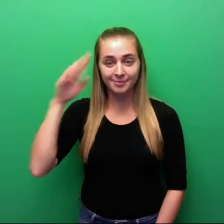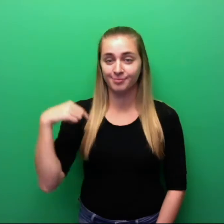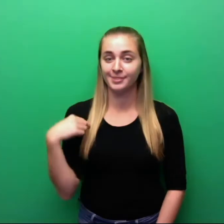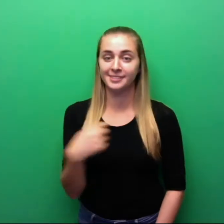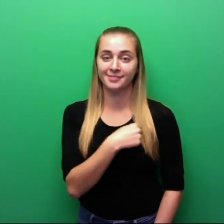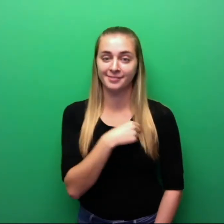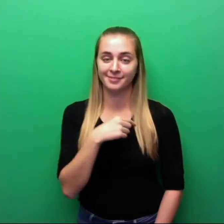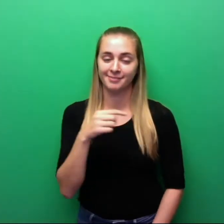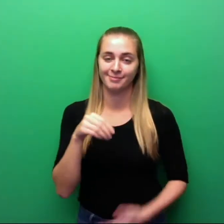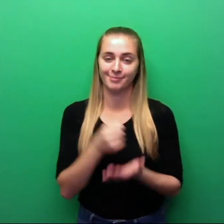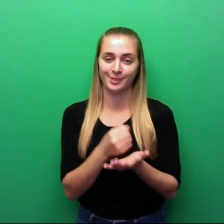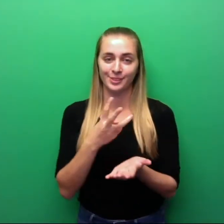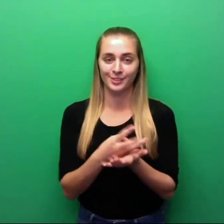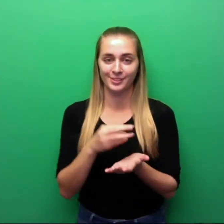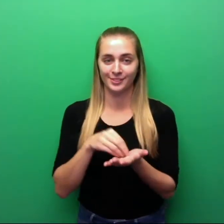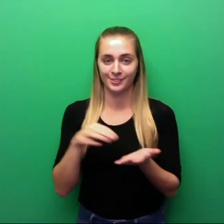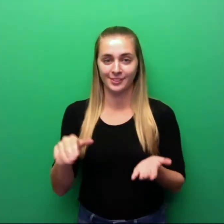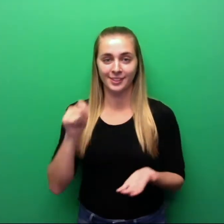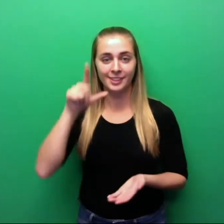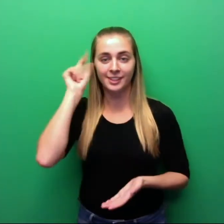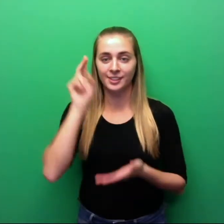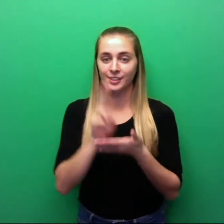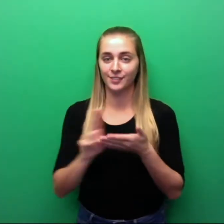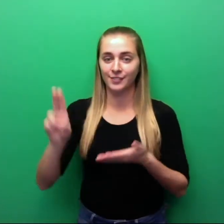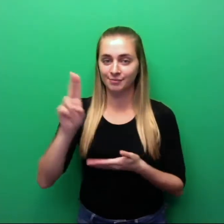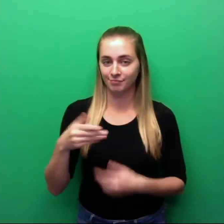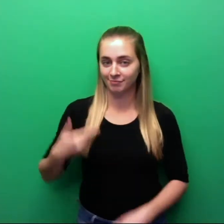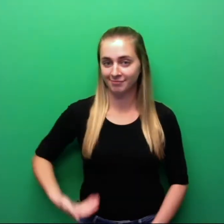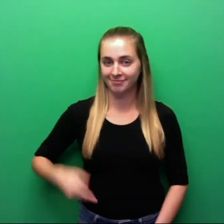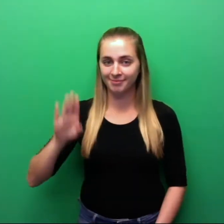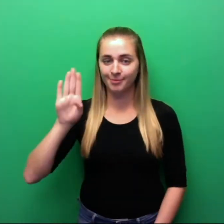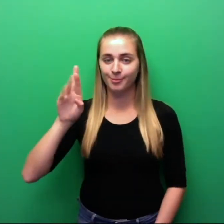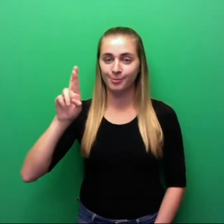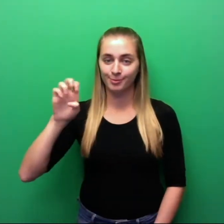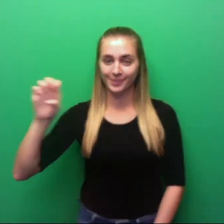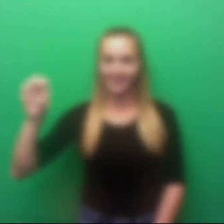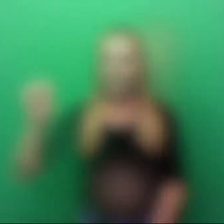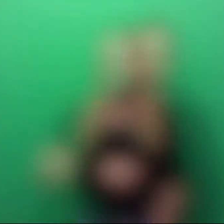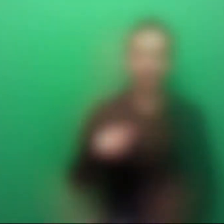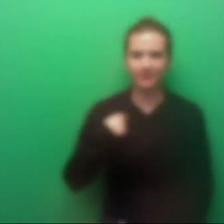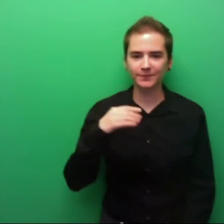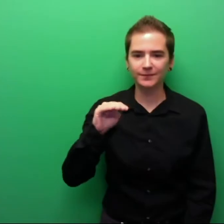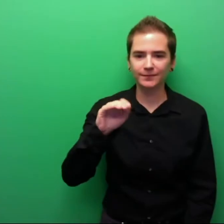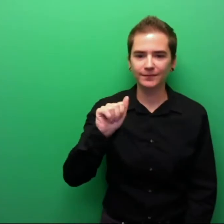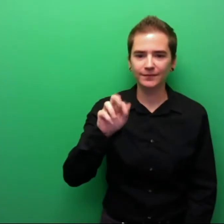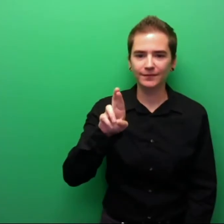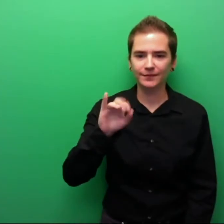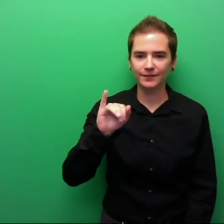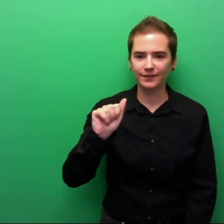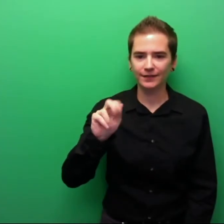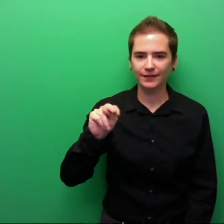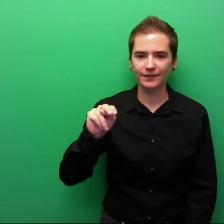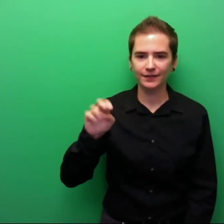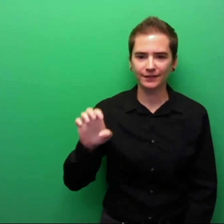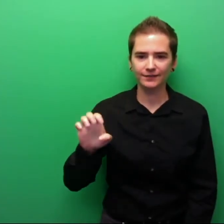Bree: - Hi! We are social work students at Gallaudet University. I am Bree. Marianne: - I am Marianne.